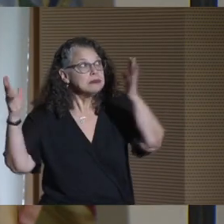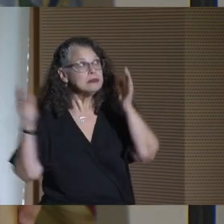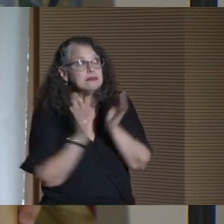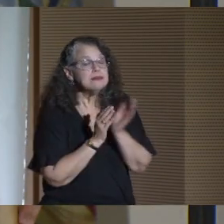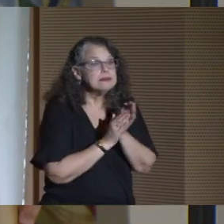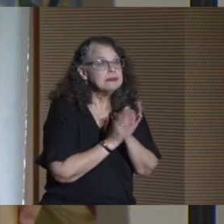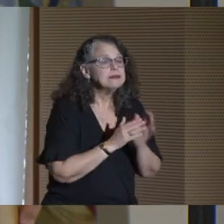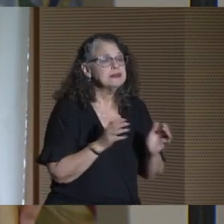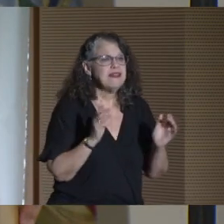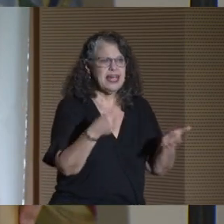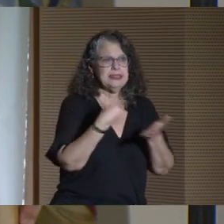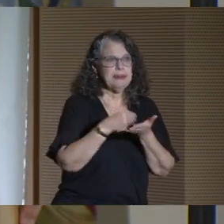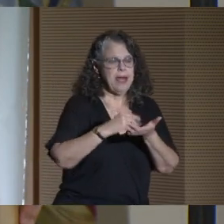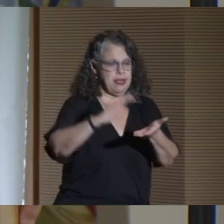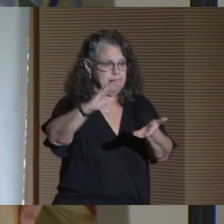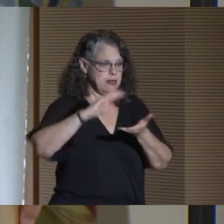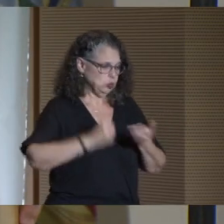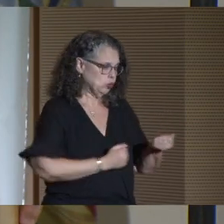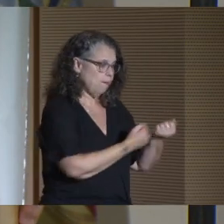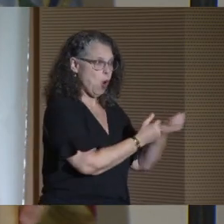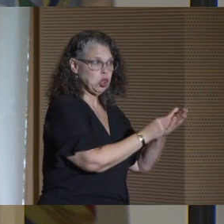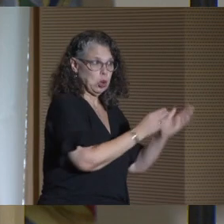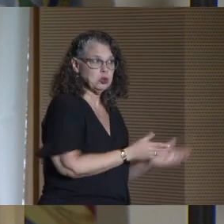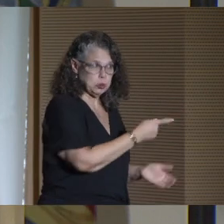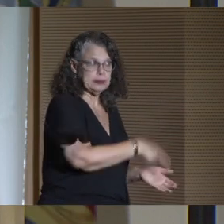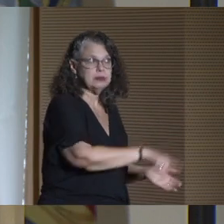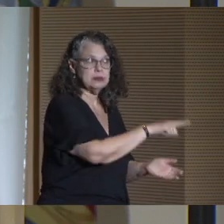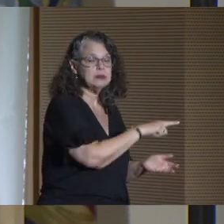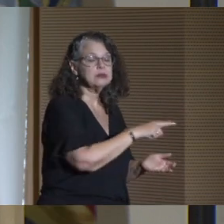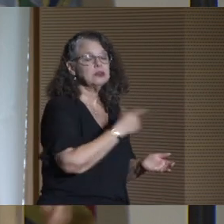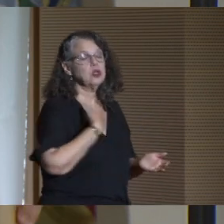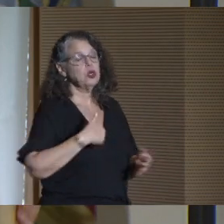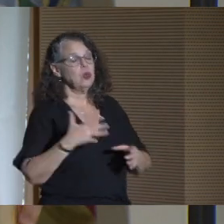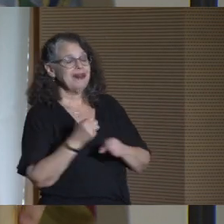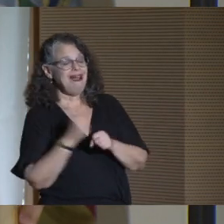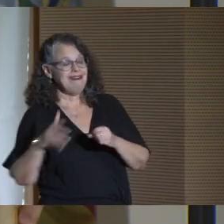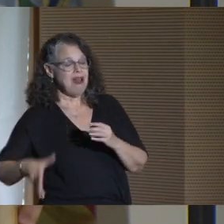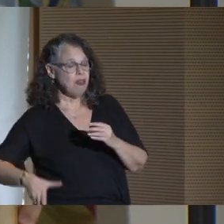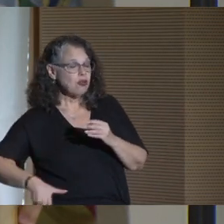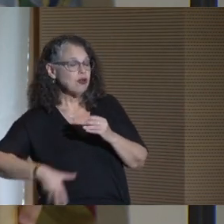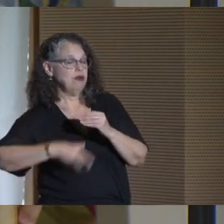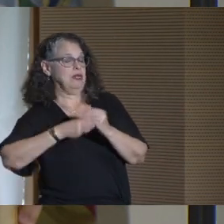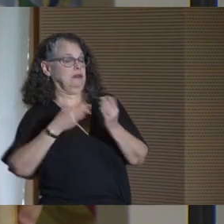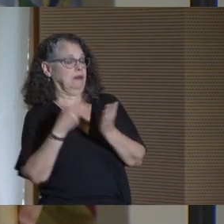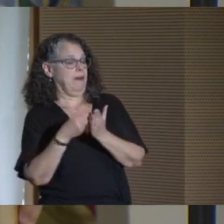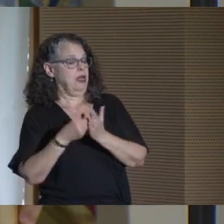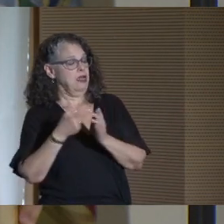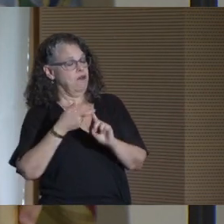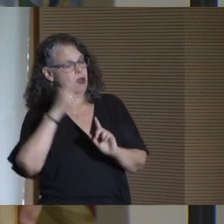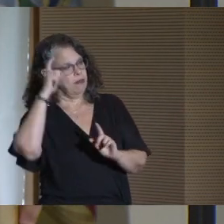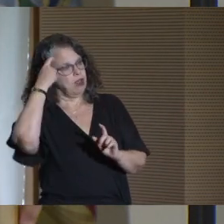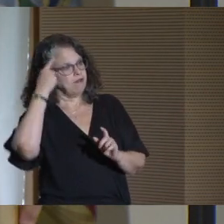All that is money coming to support our students. We receive another boost from Governor Hochul,